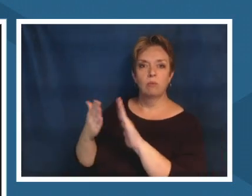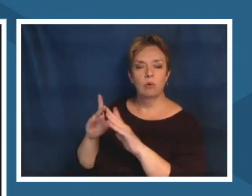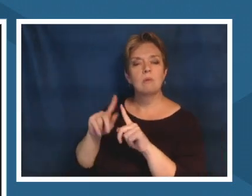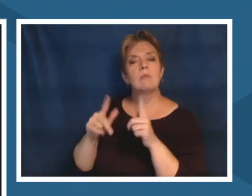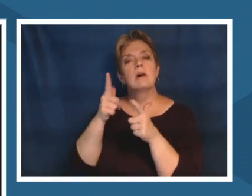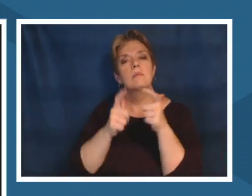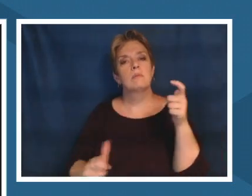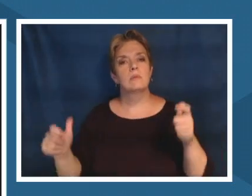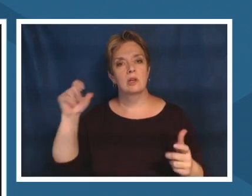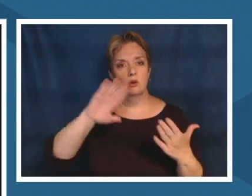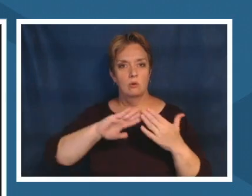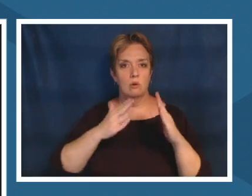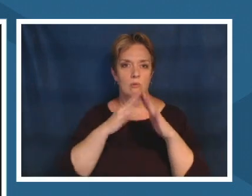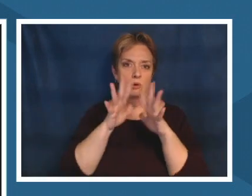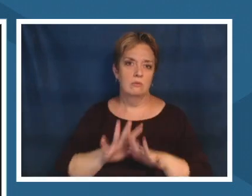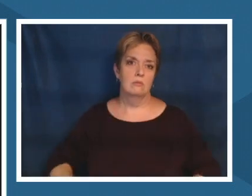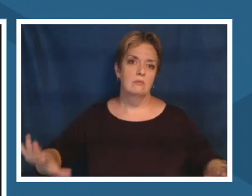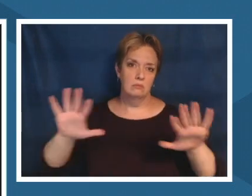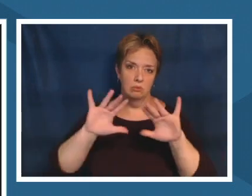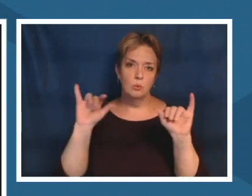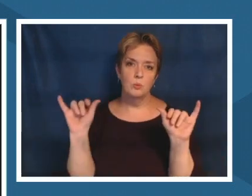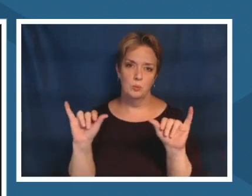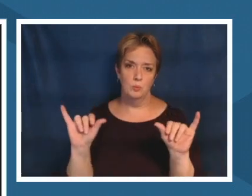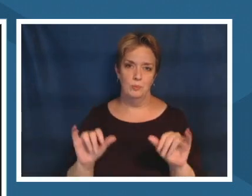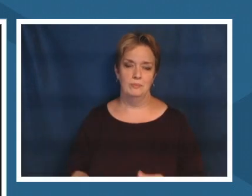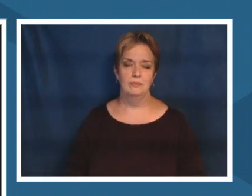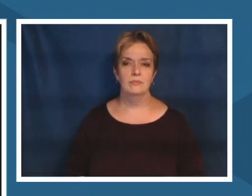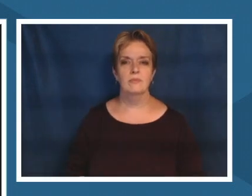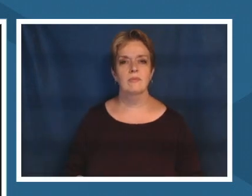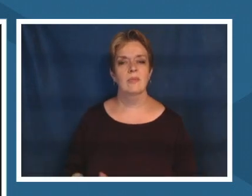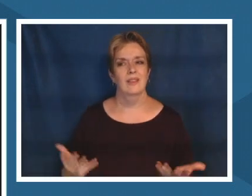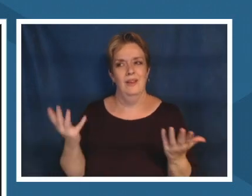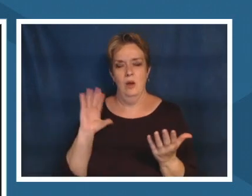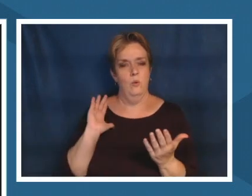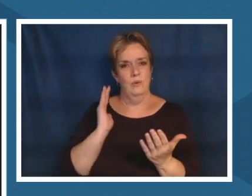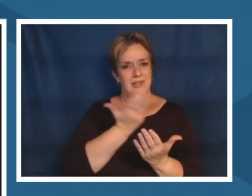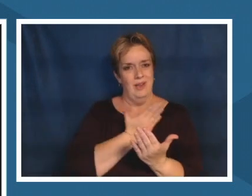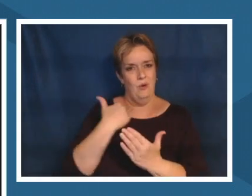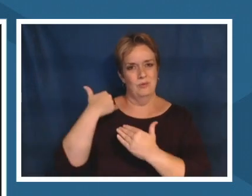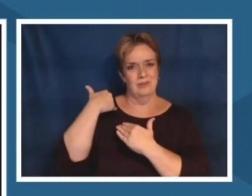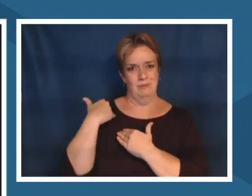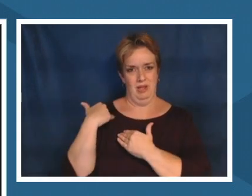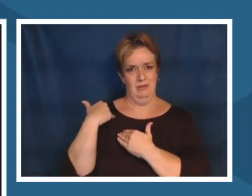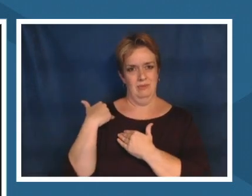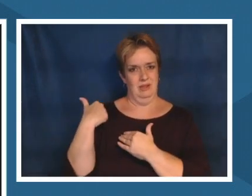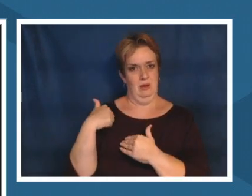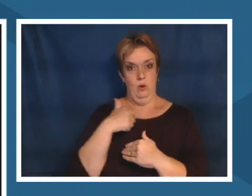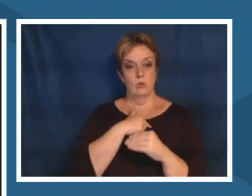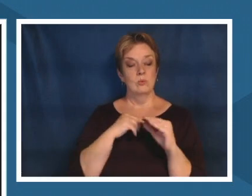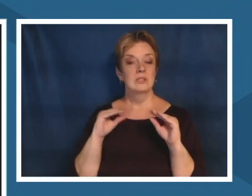large and so what is our responsibility as an educator to ensure